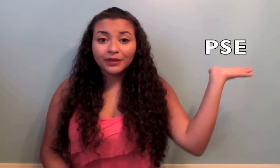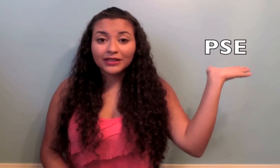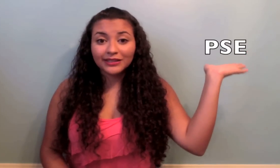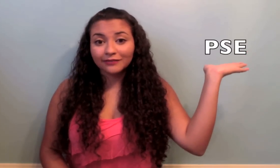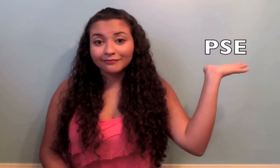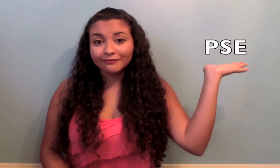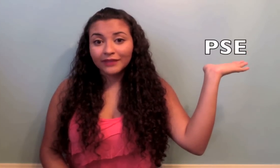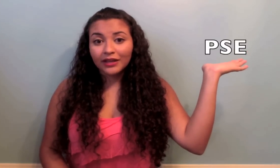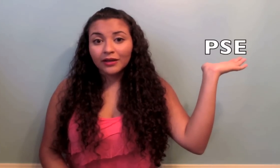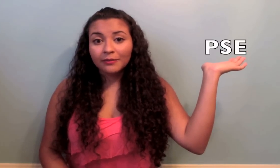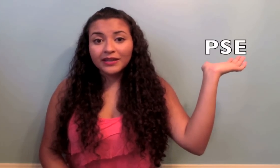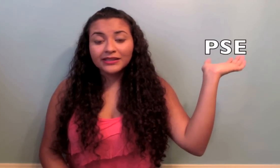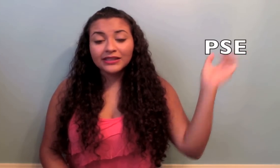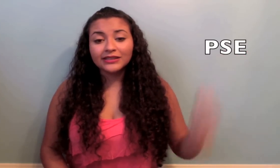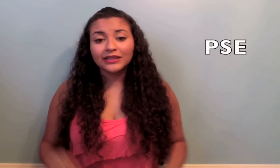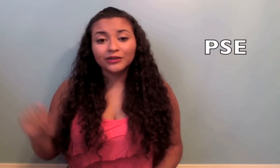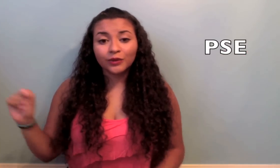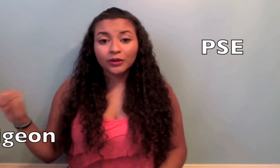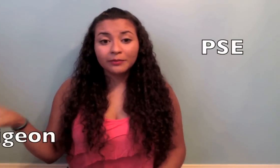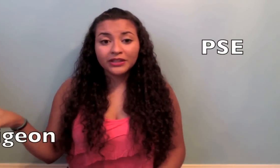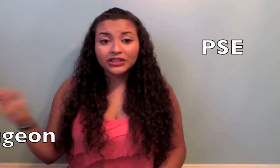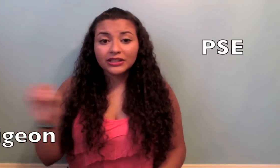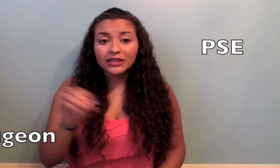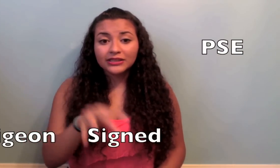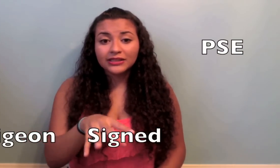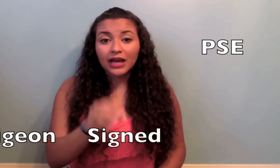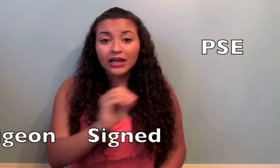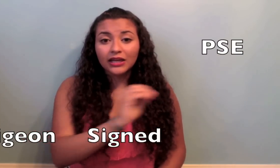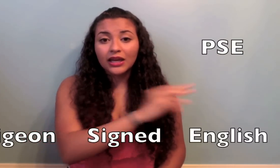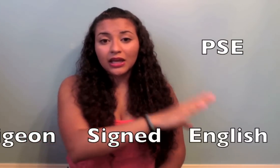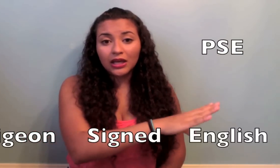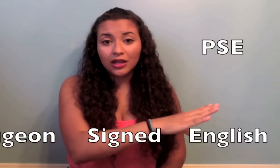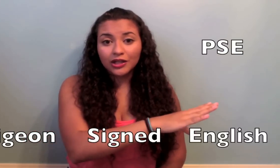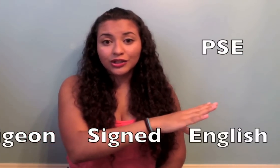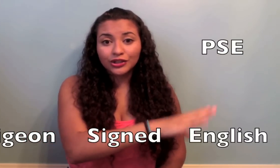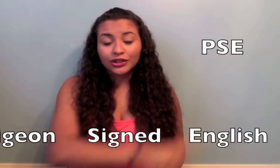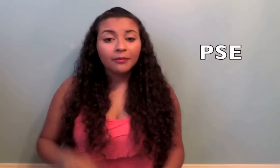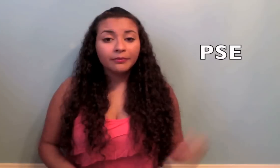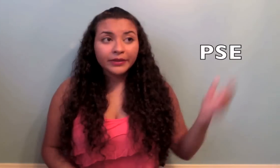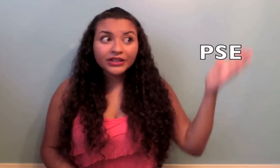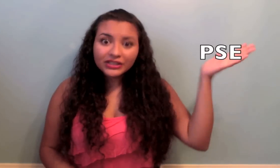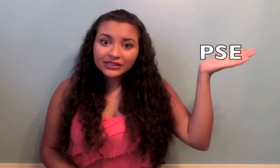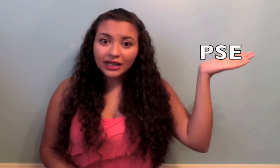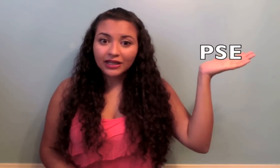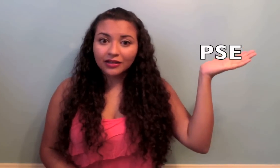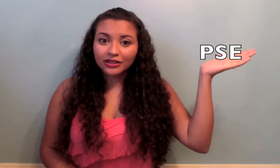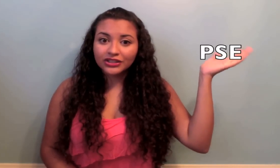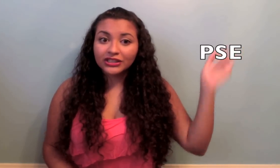Next is PSE. PSE stands for pidgin Signed English